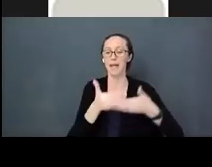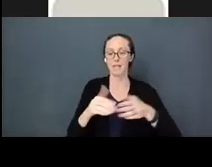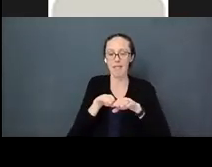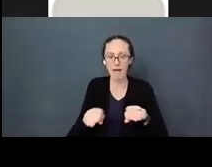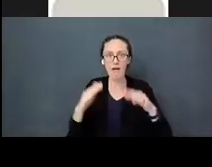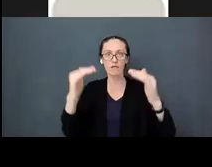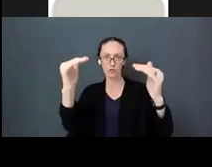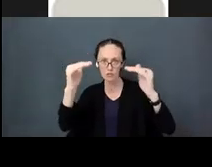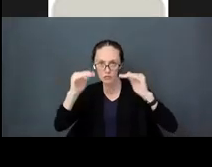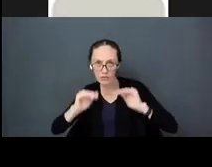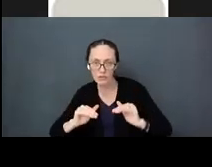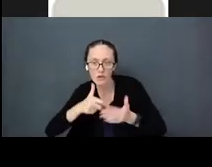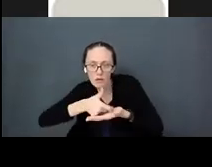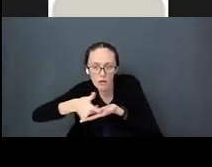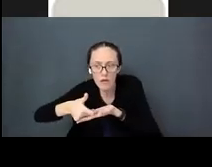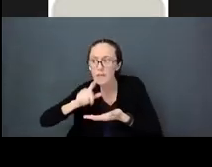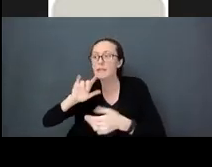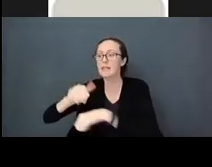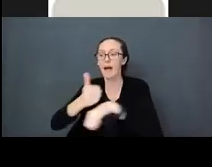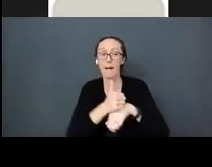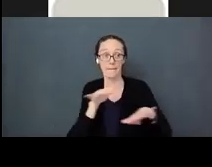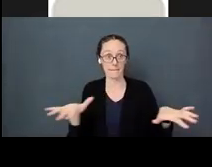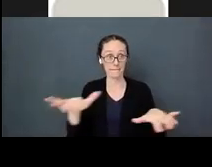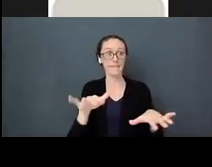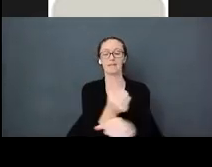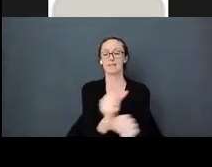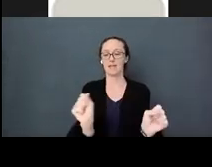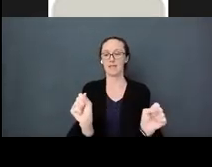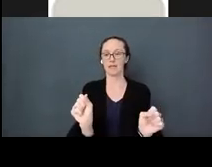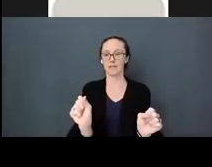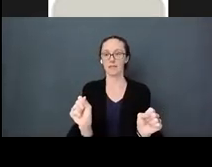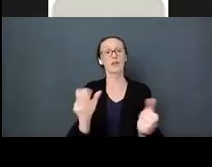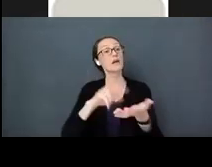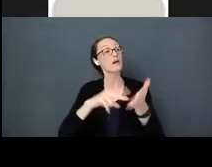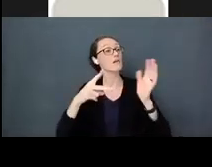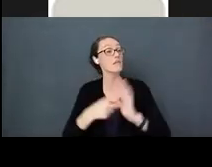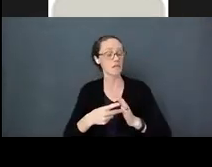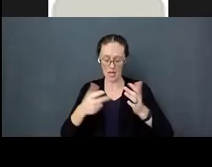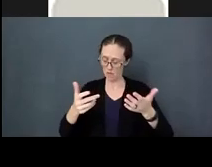so the room is safe. When the room is safe, then that baby is safe to explore They will off